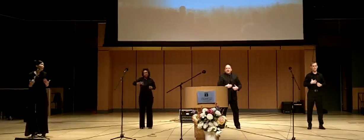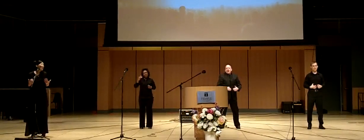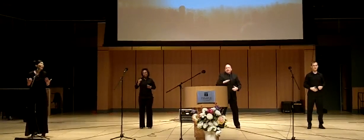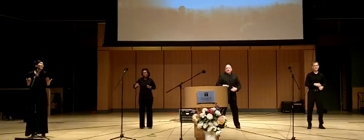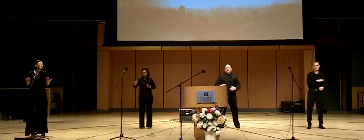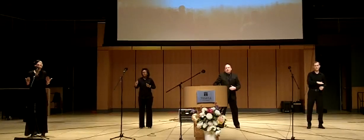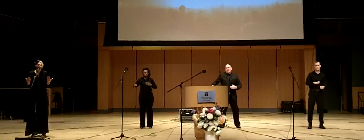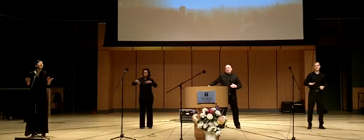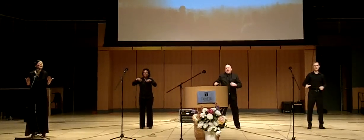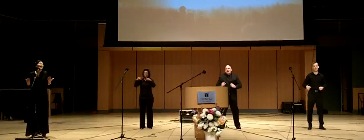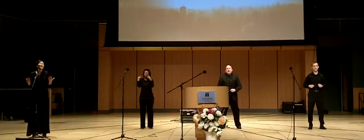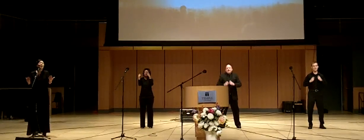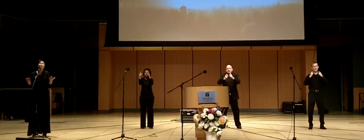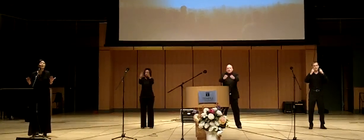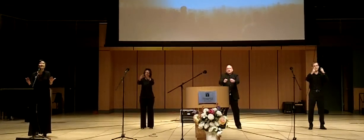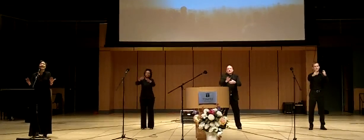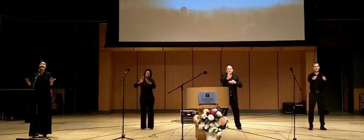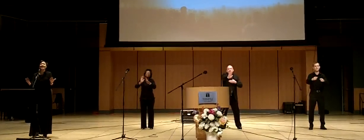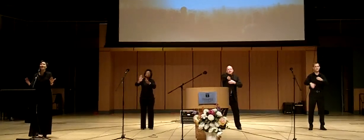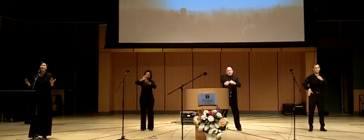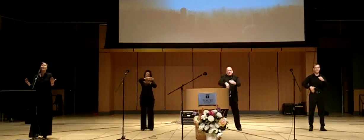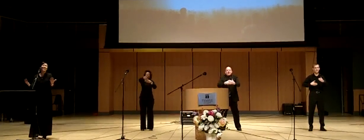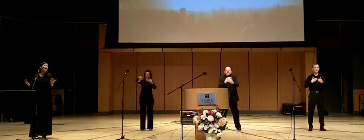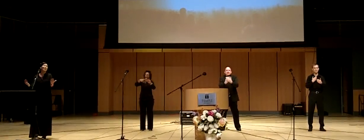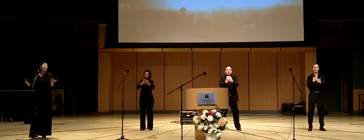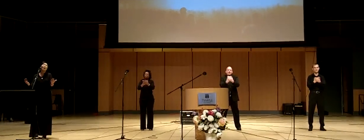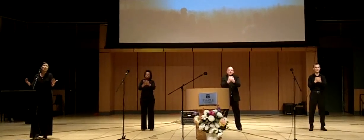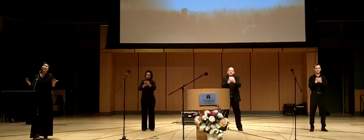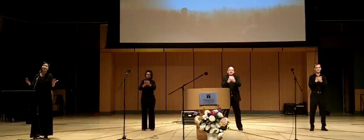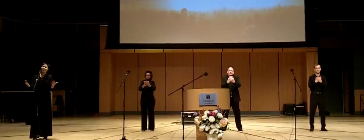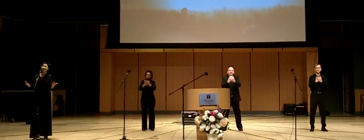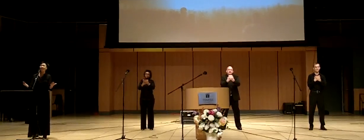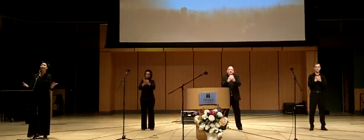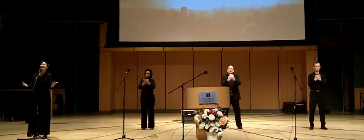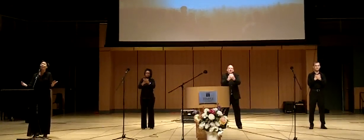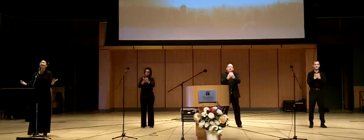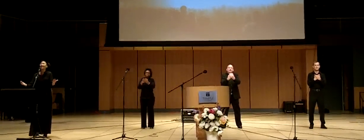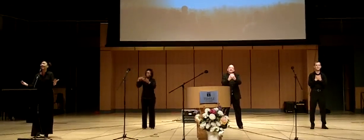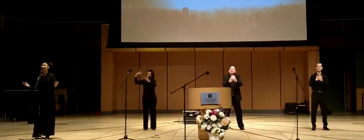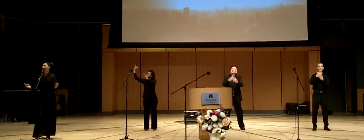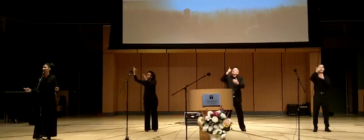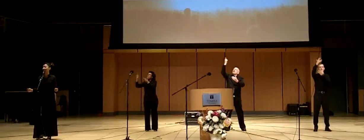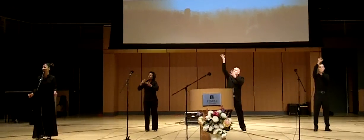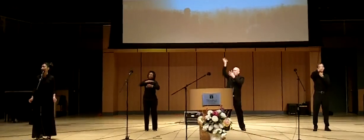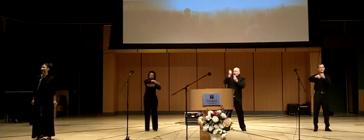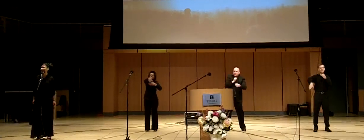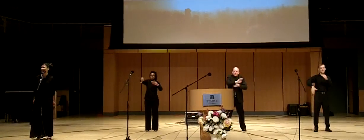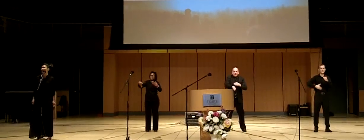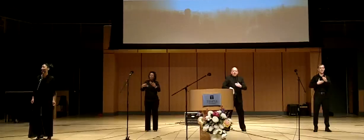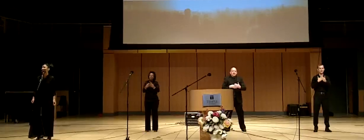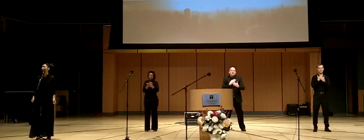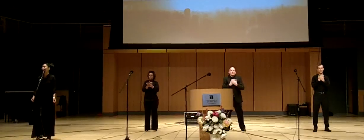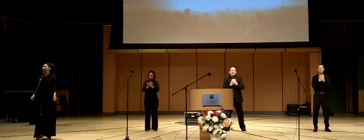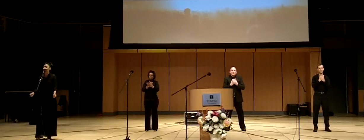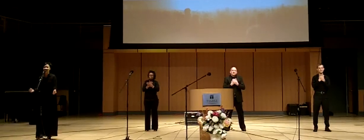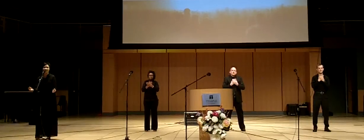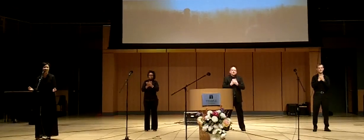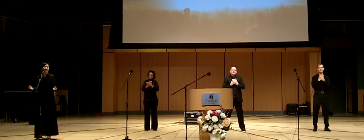And longing for a child that will give him their all give it all, he wants it all